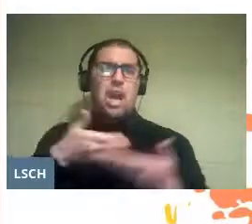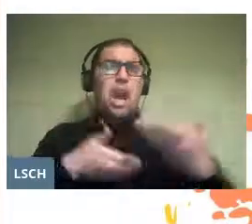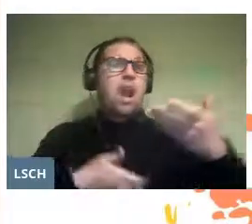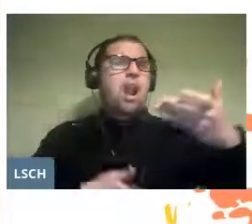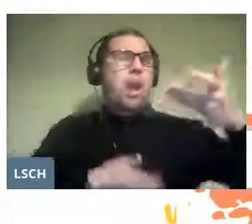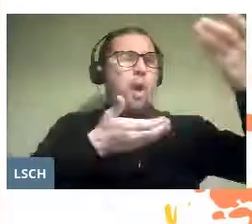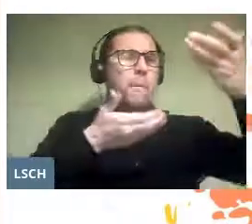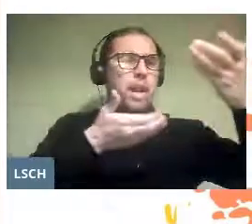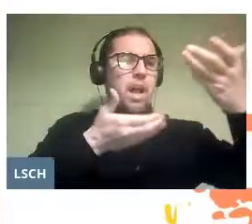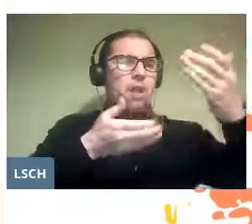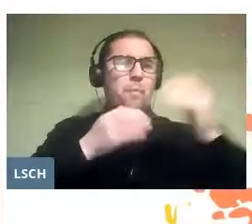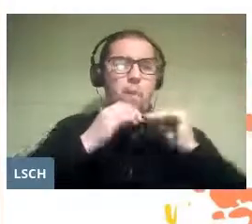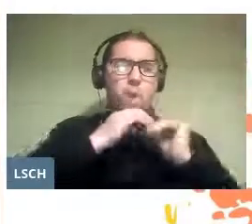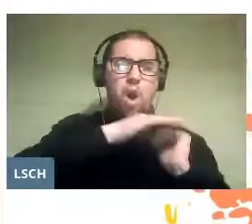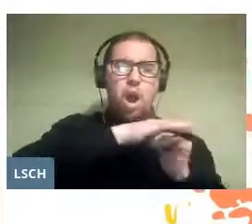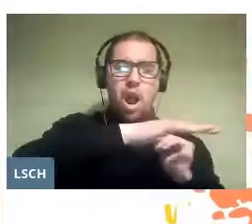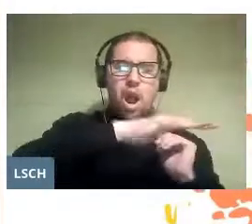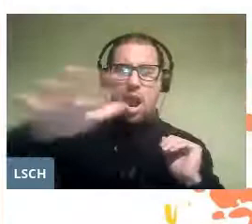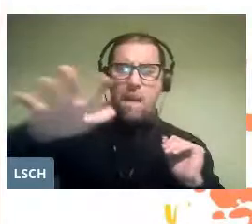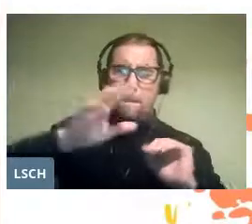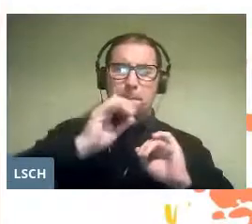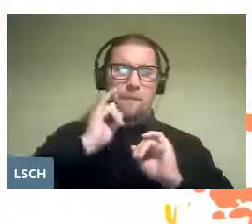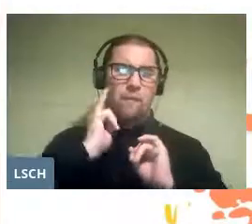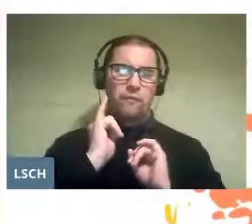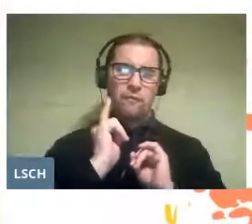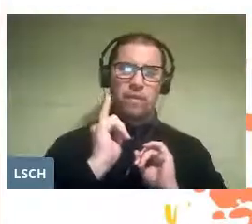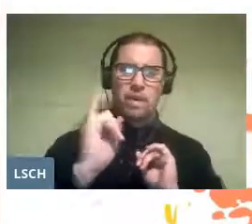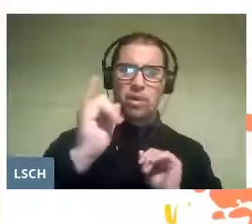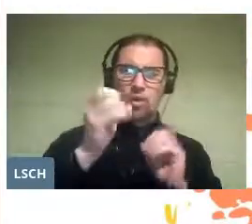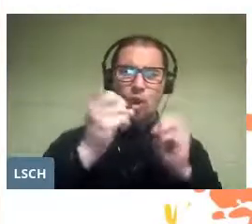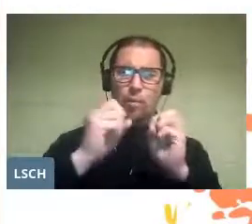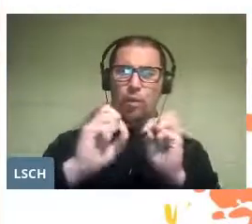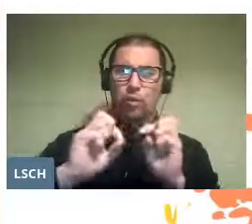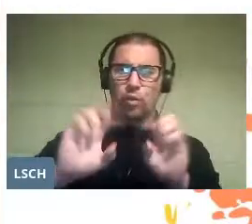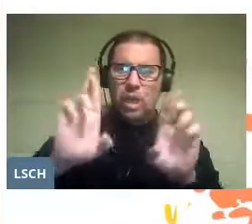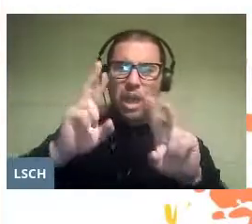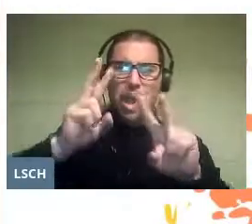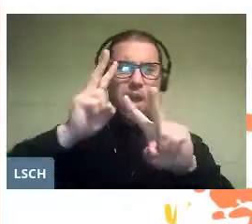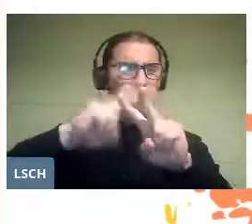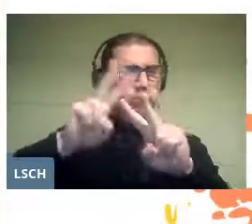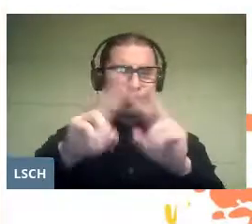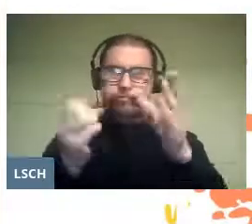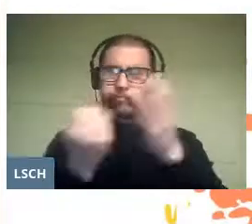as an infinite field of possibilities for the creation of new worlds,